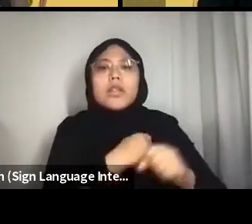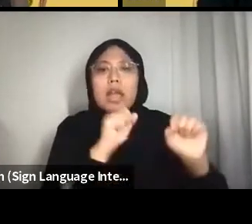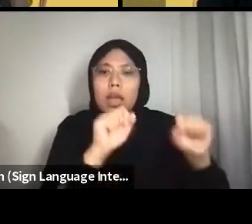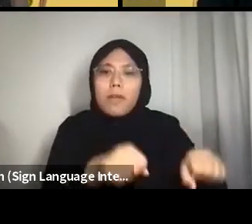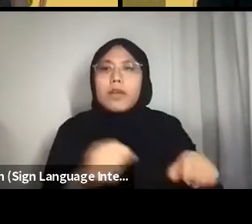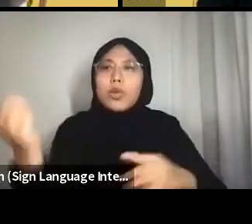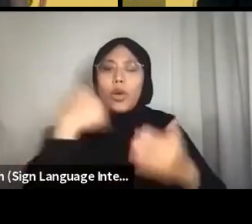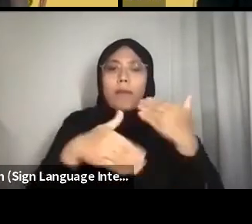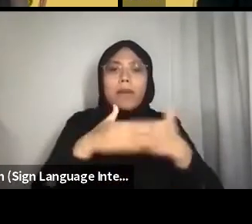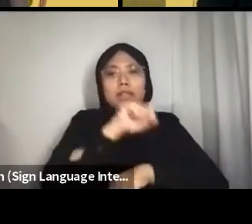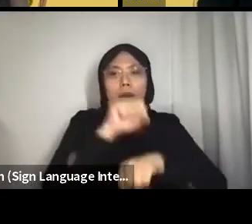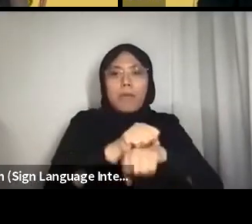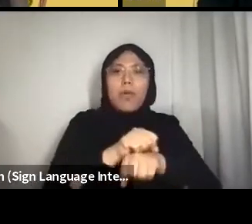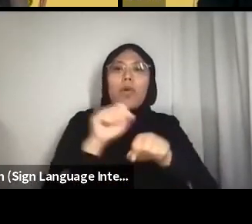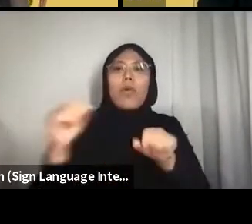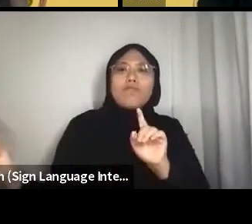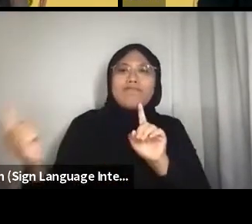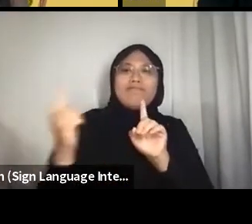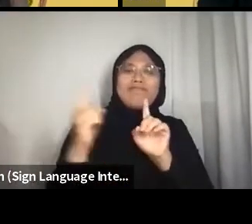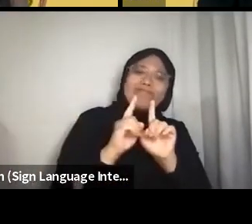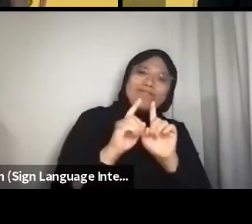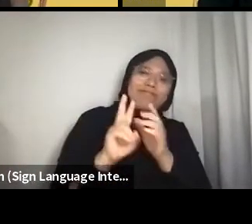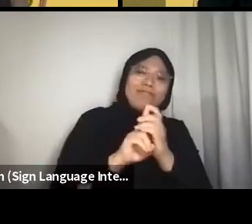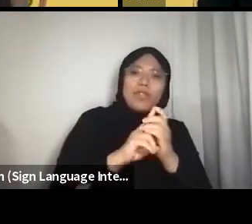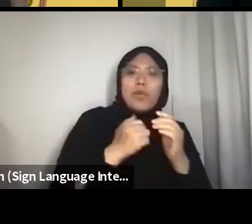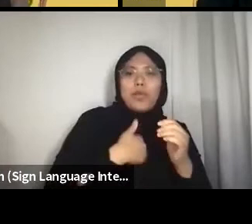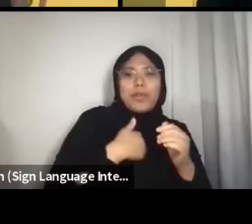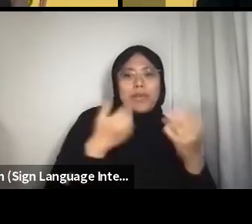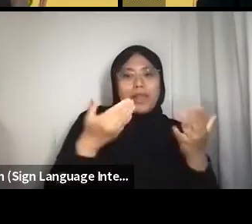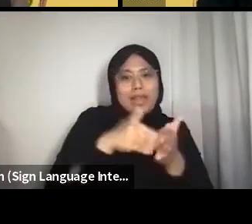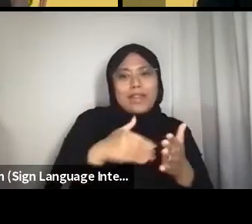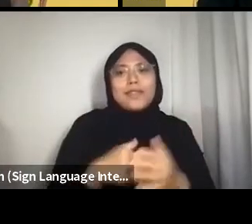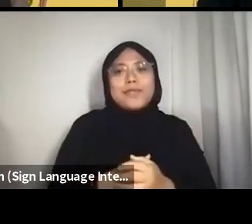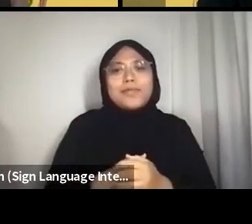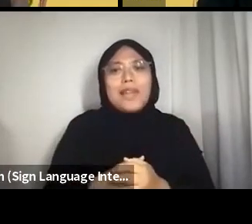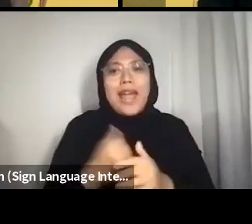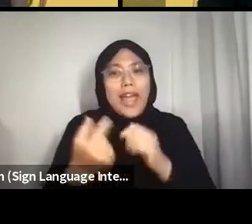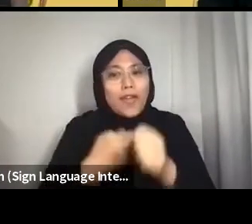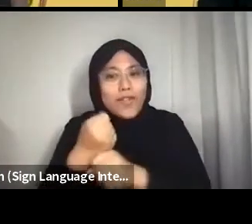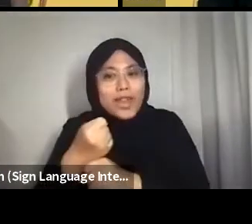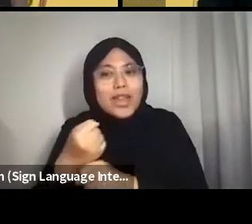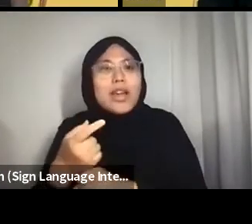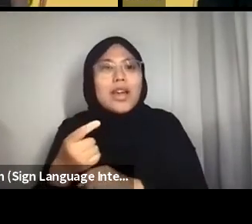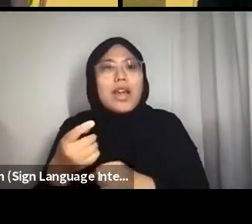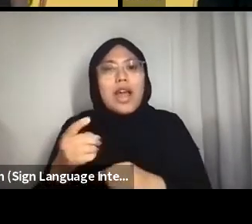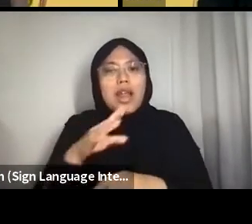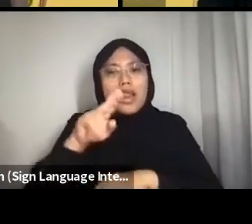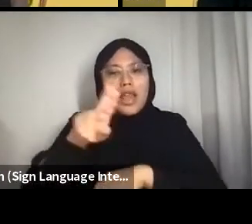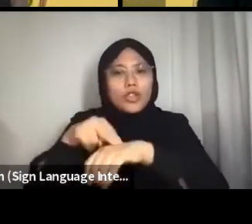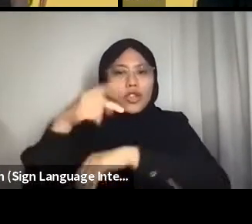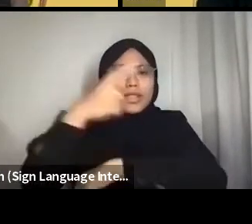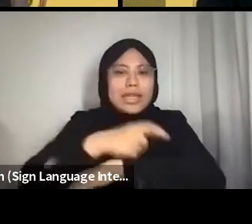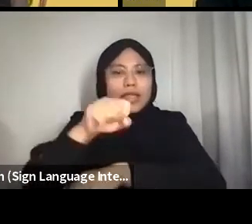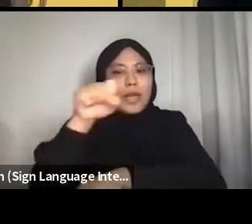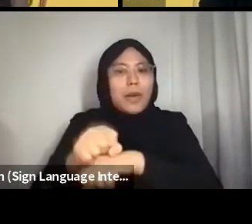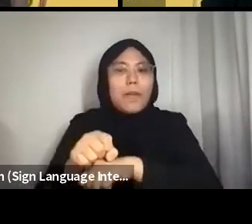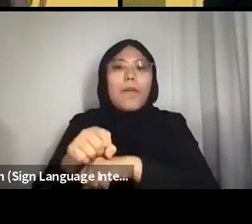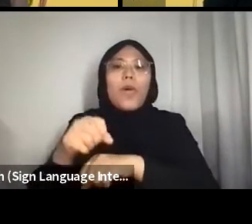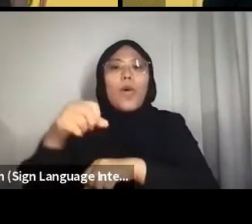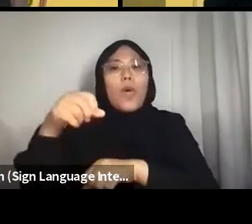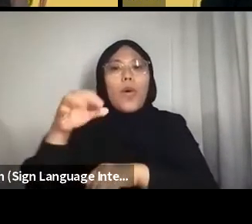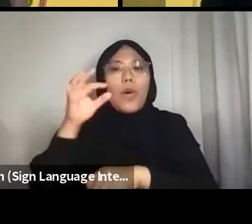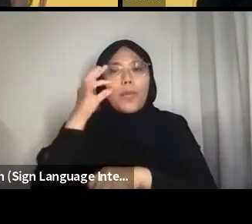Every year during our National Day, Singapore parrots the narrative of our transformation from a fishing village to a first world country.